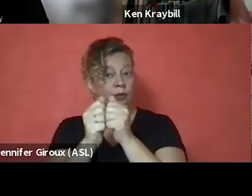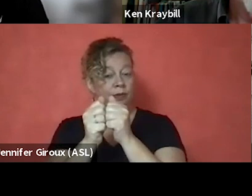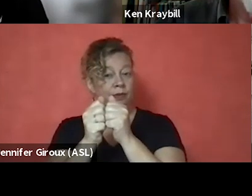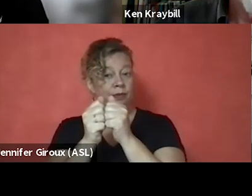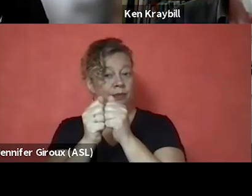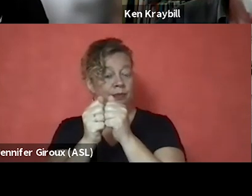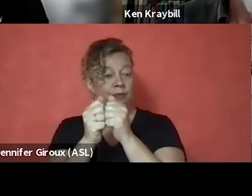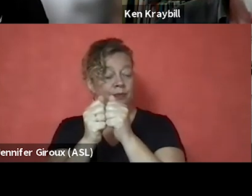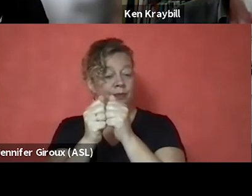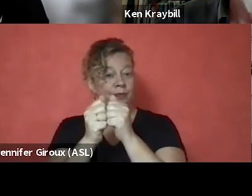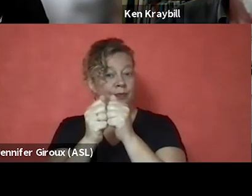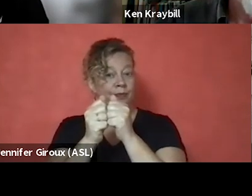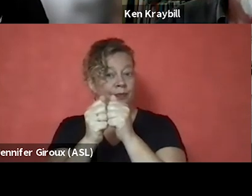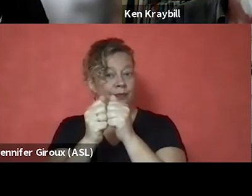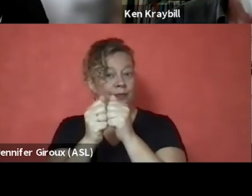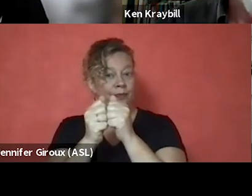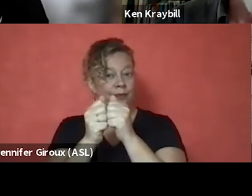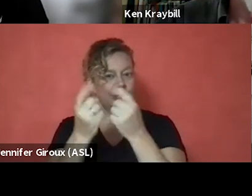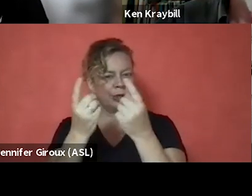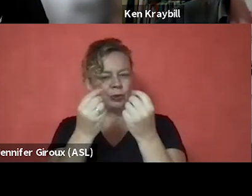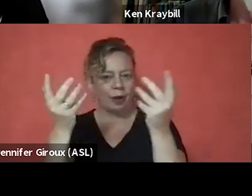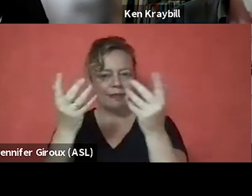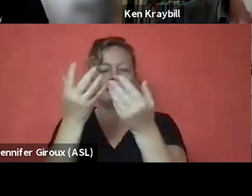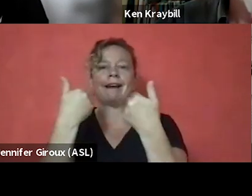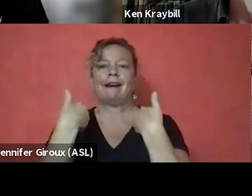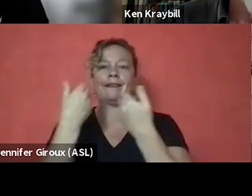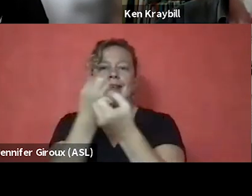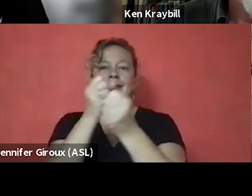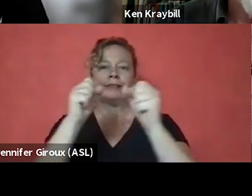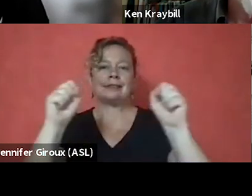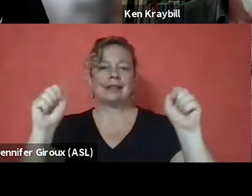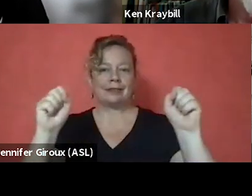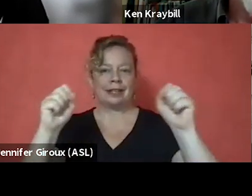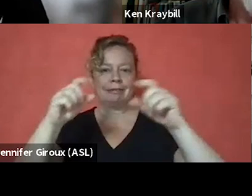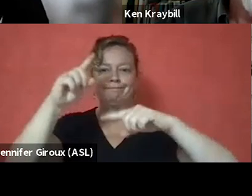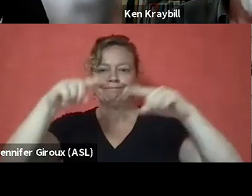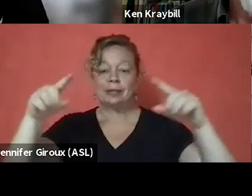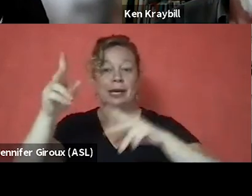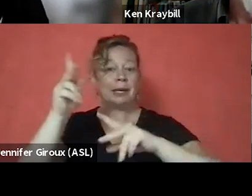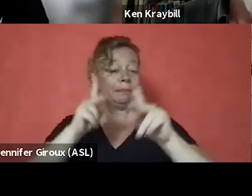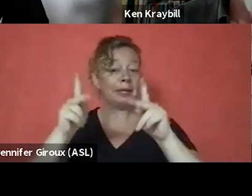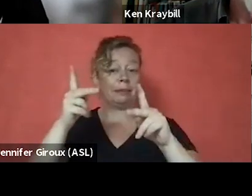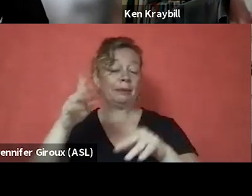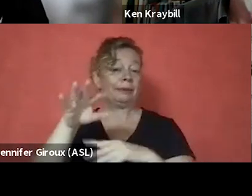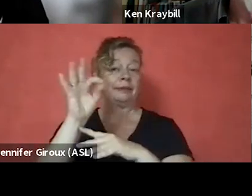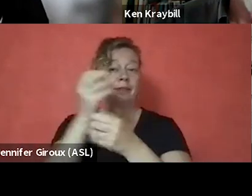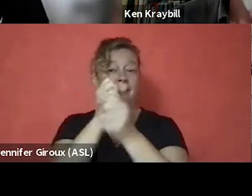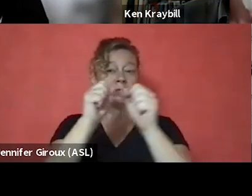we have to have some form of safety. And people have been finding safety and similarity for eons.